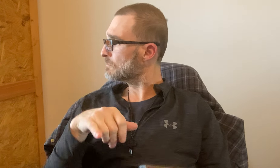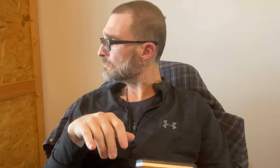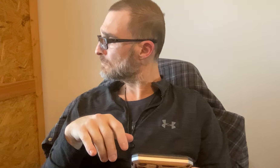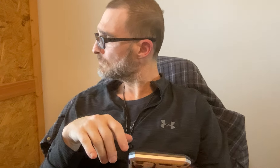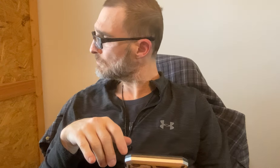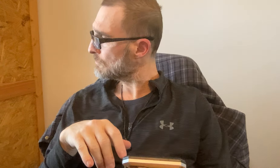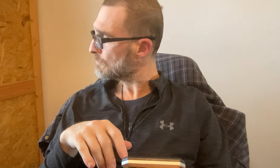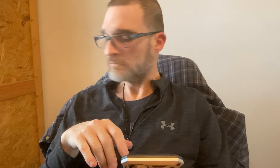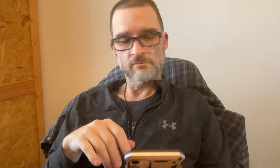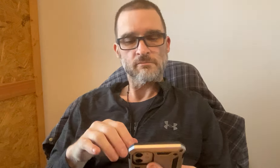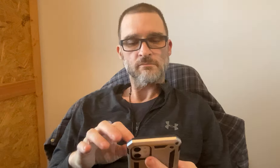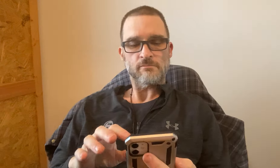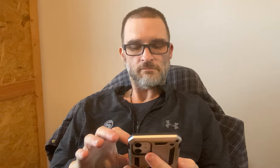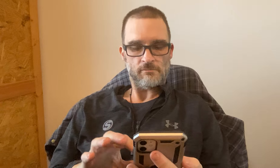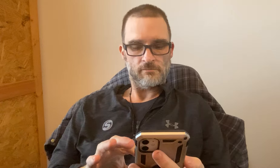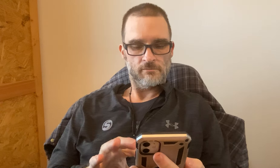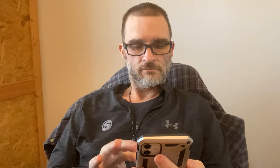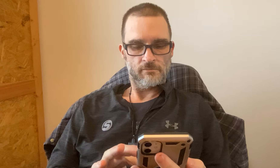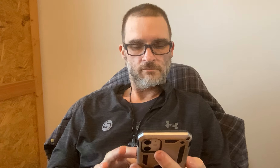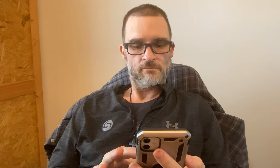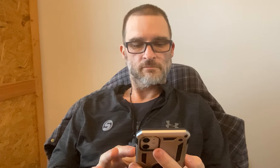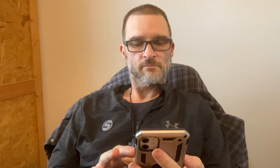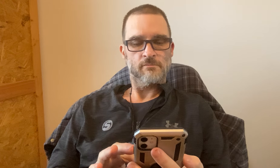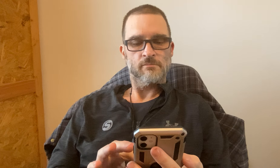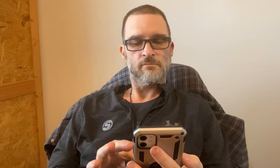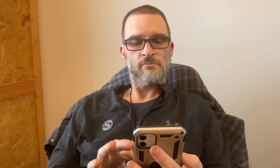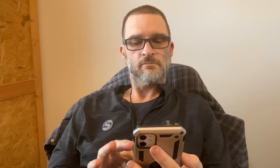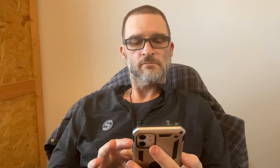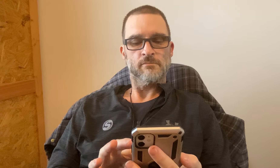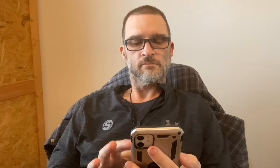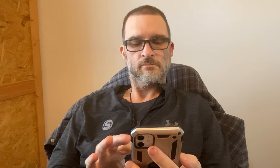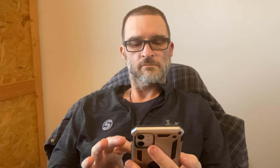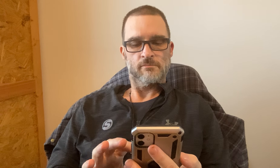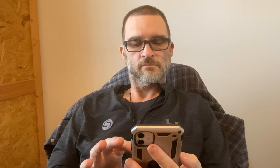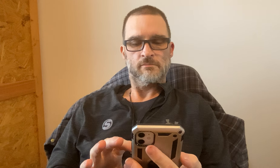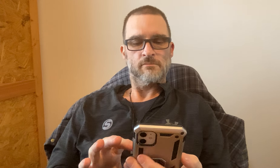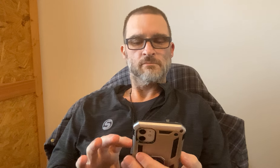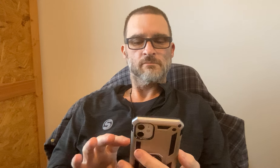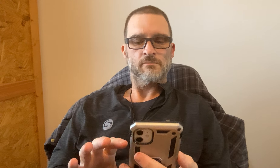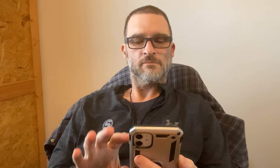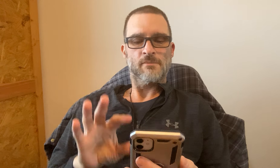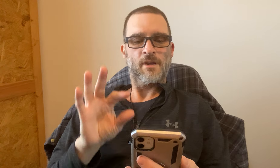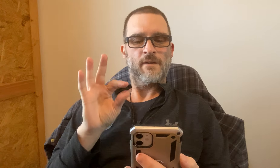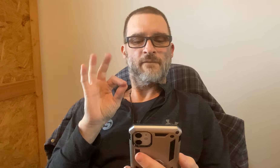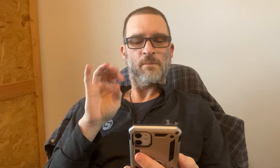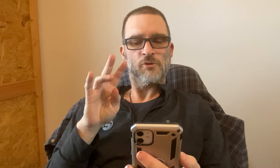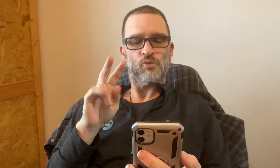No that's not it.